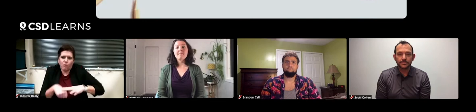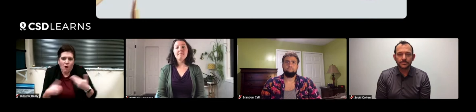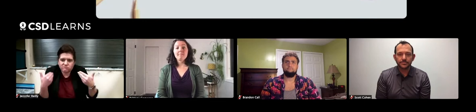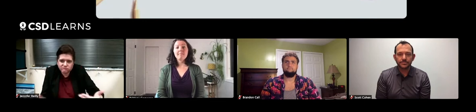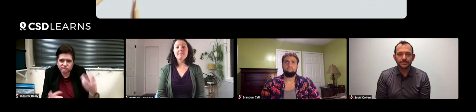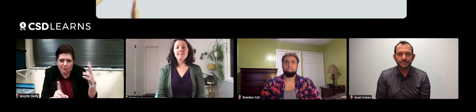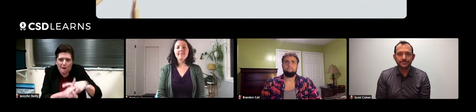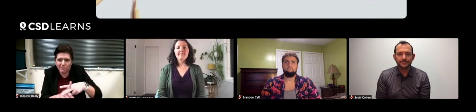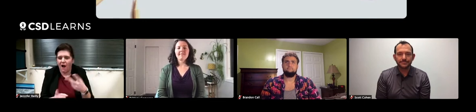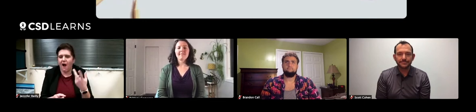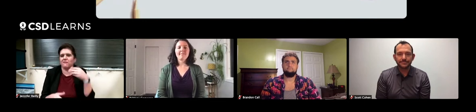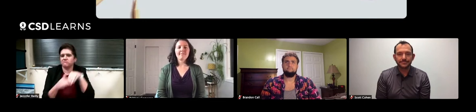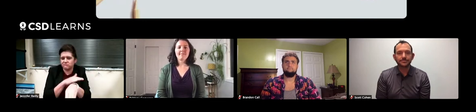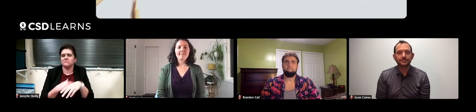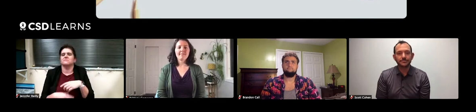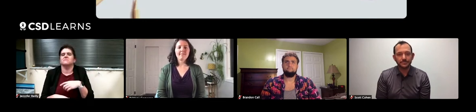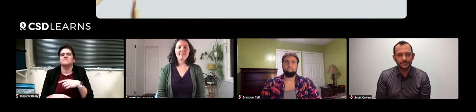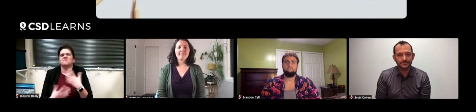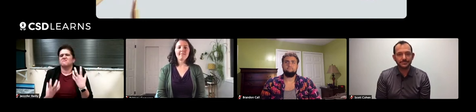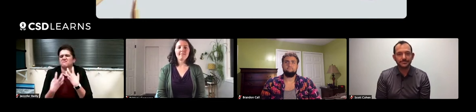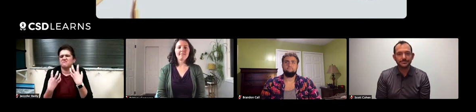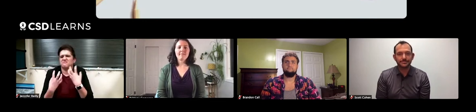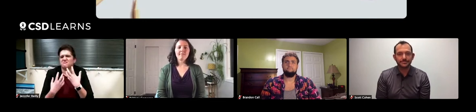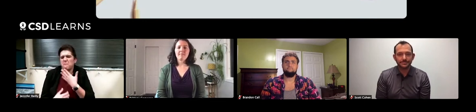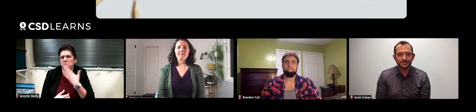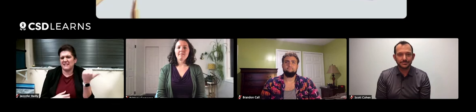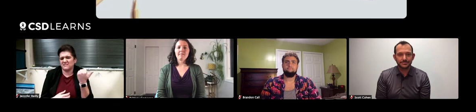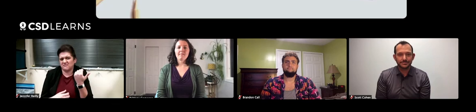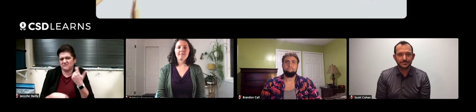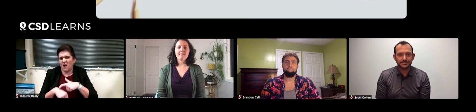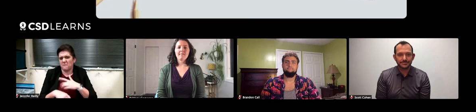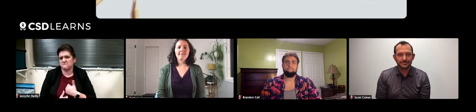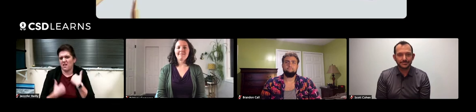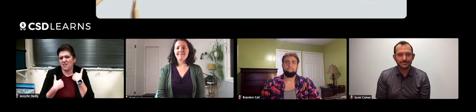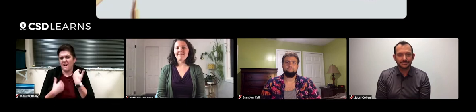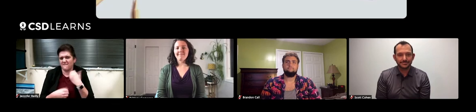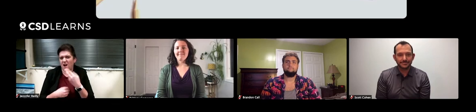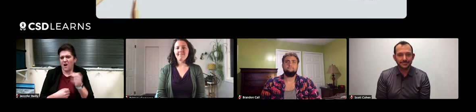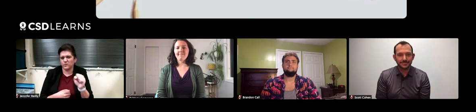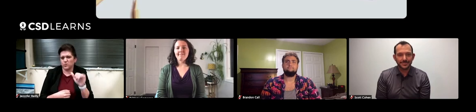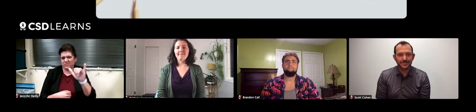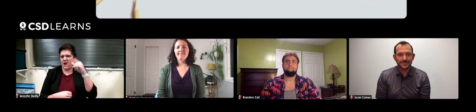So of course, I signed up for that. And that was the best time of my life in high school.